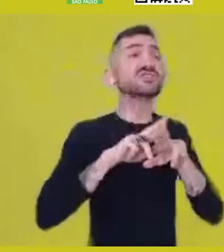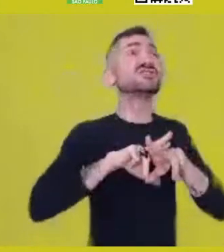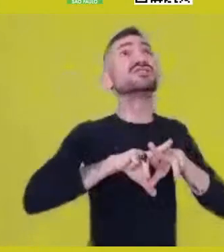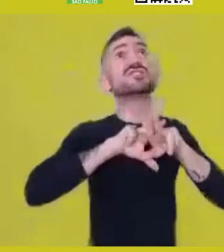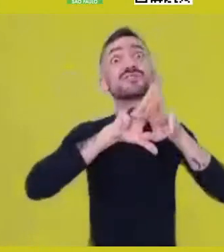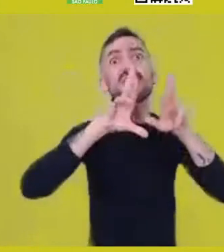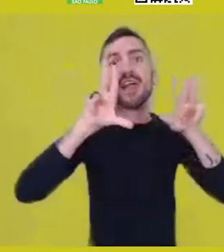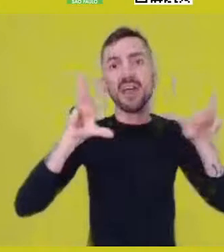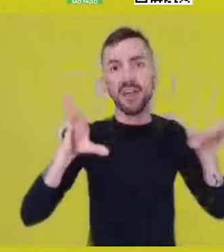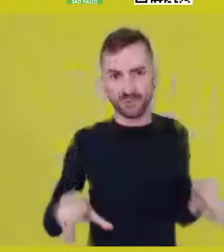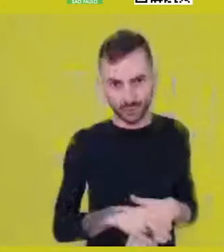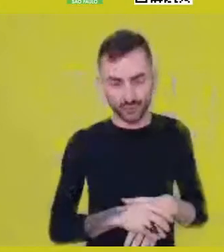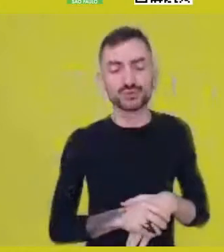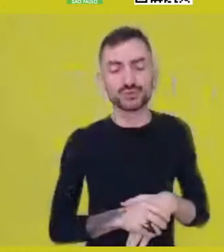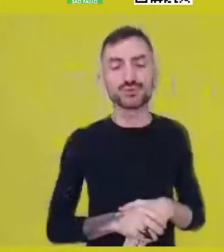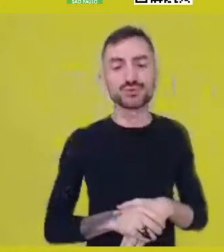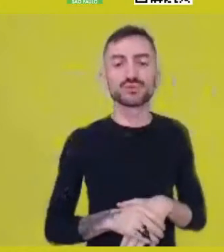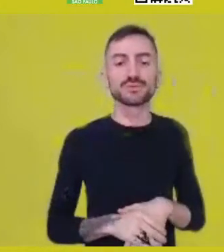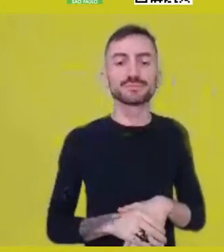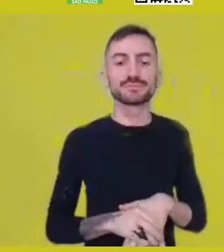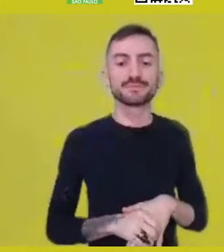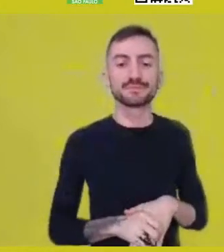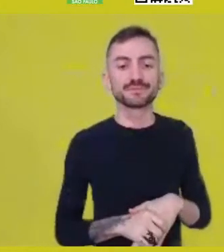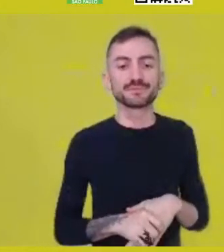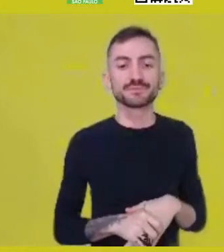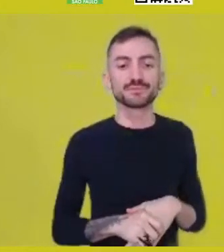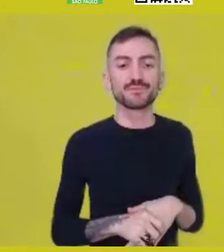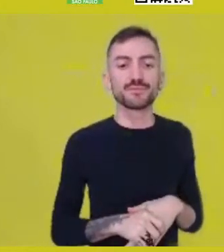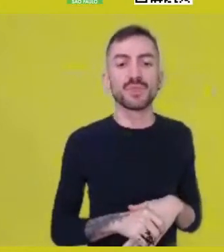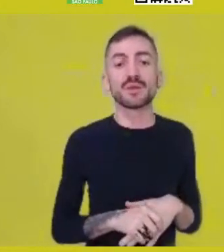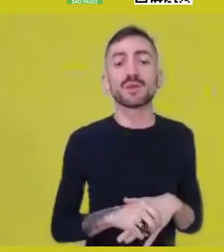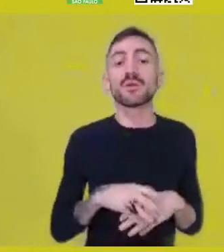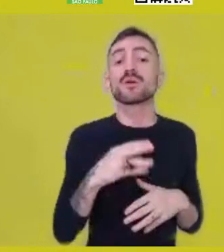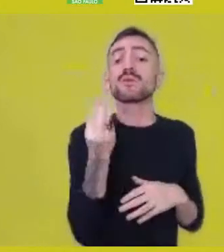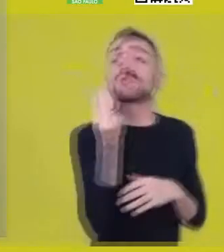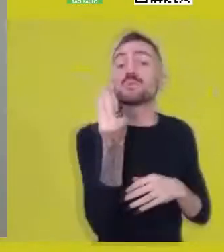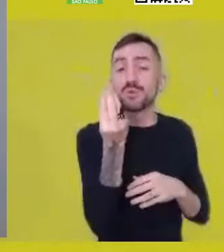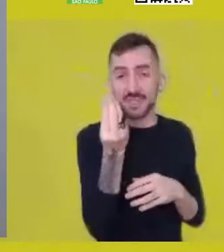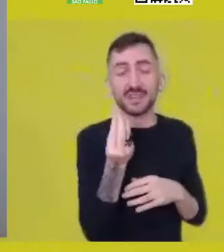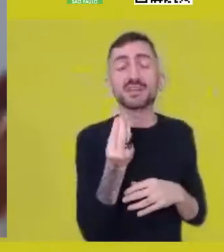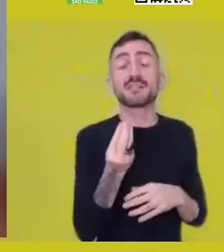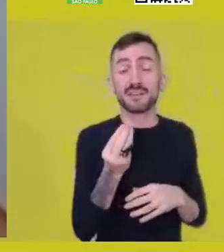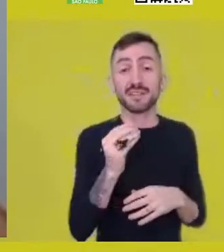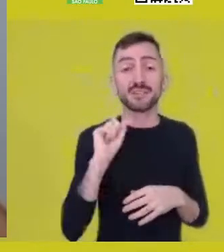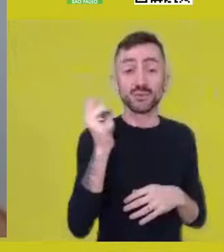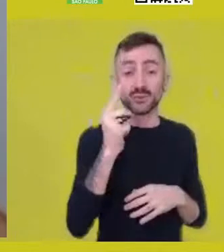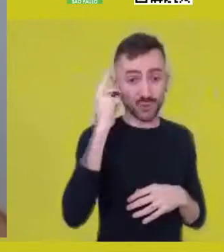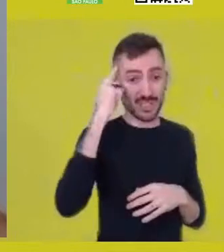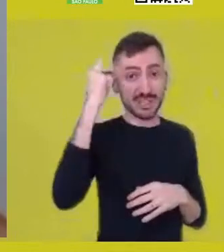Because this idea that there is a being as a substrate